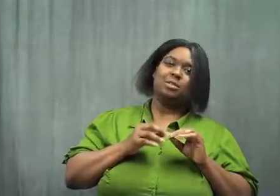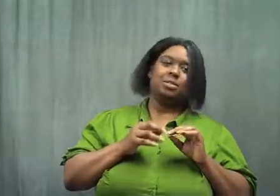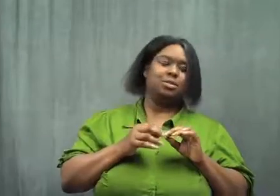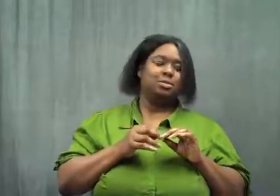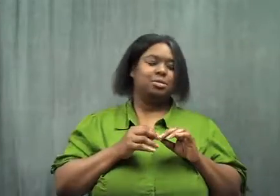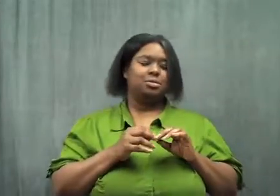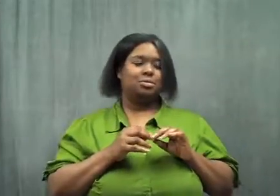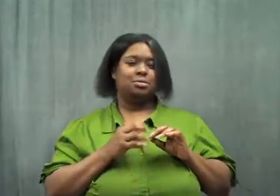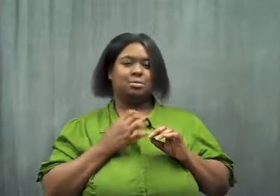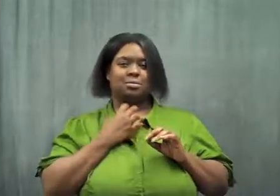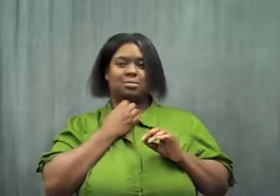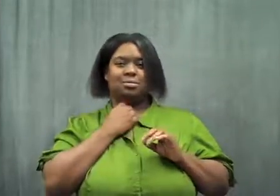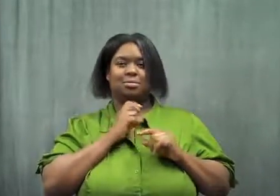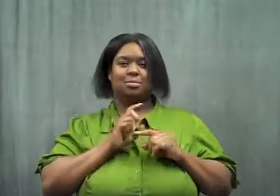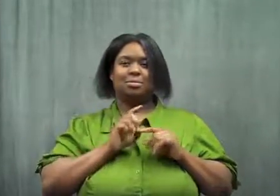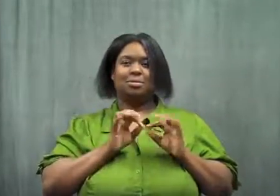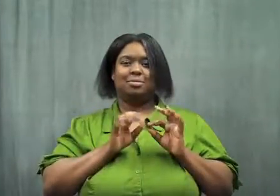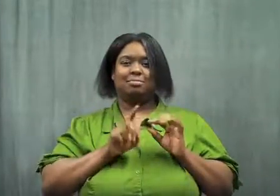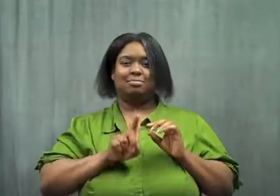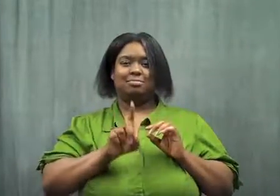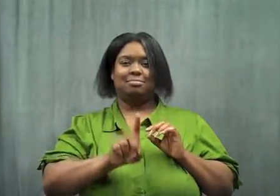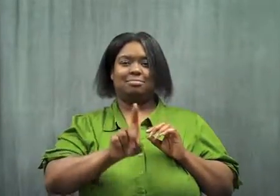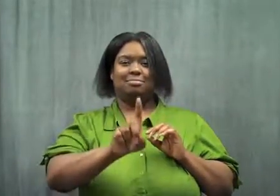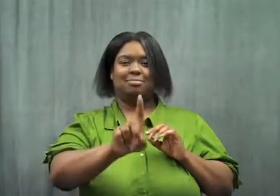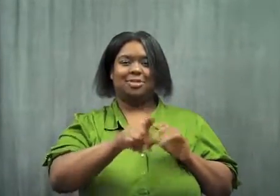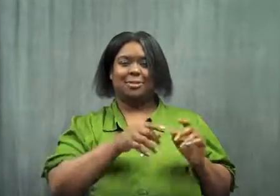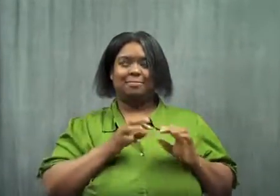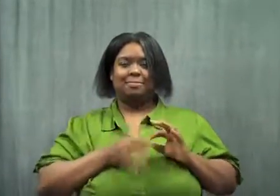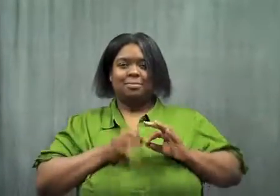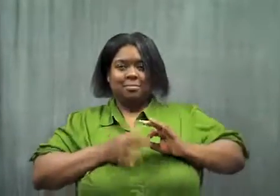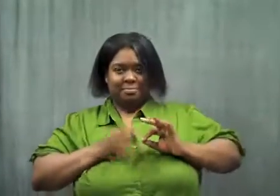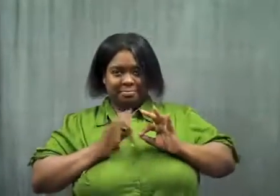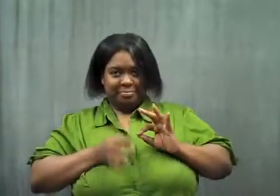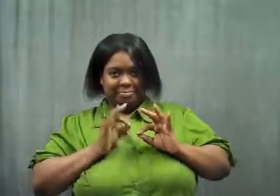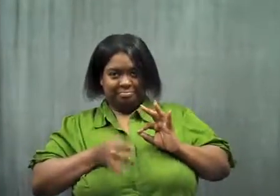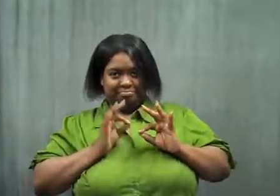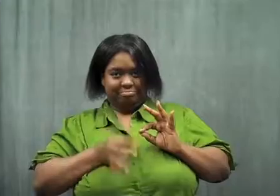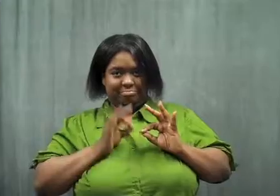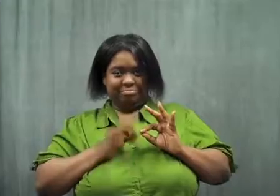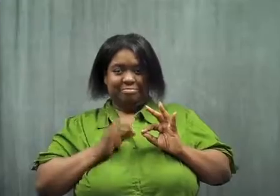He moved away, and she kept interpreting.